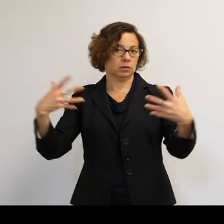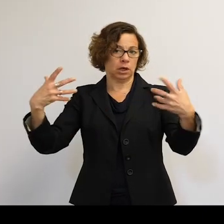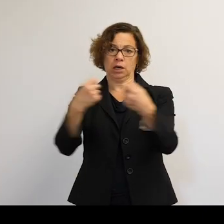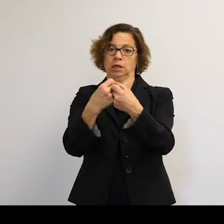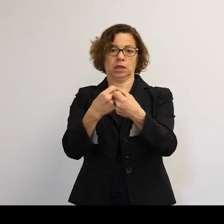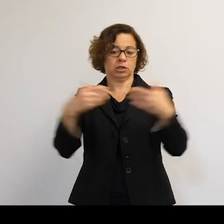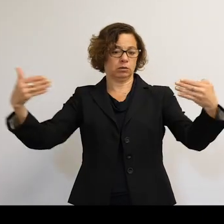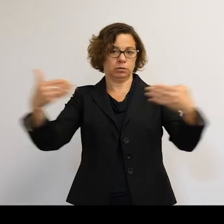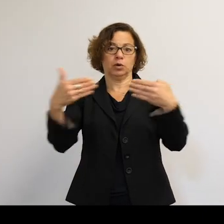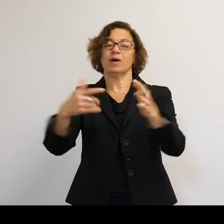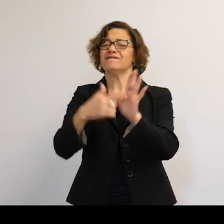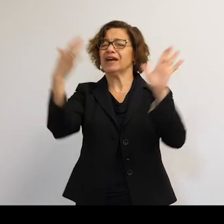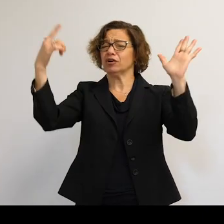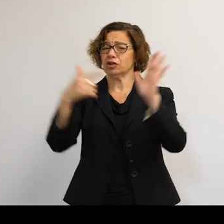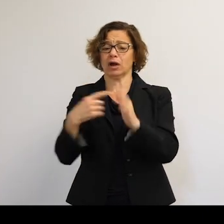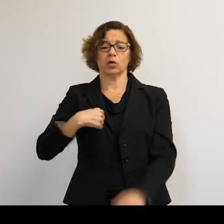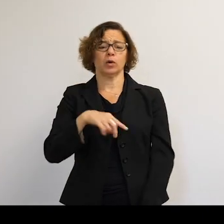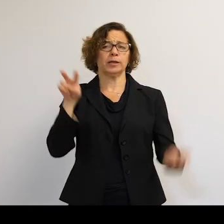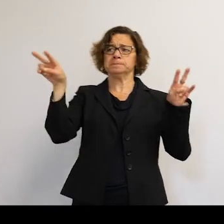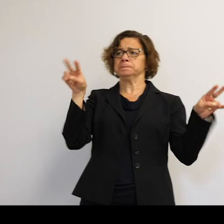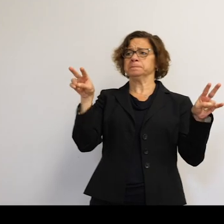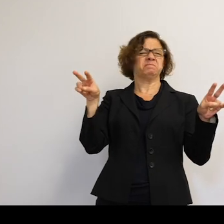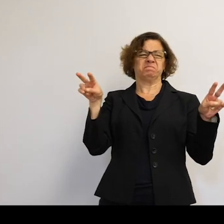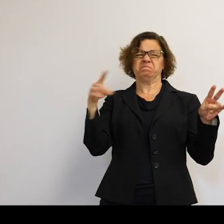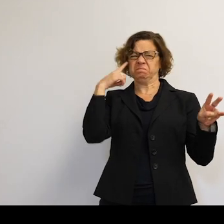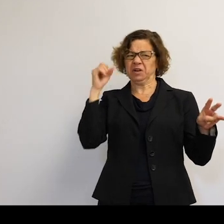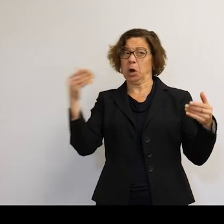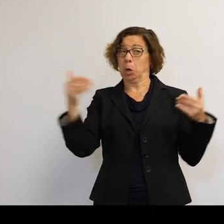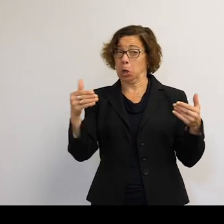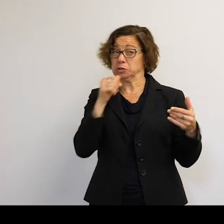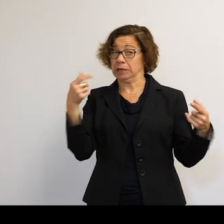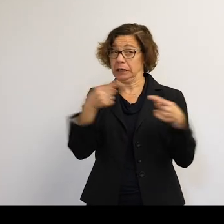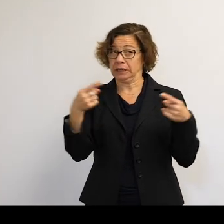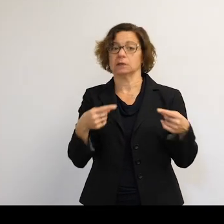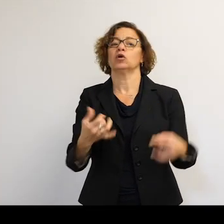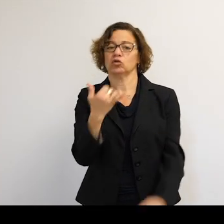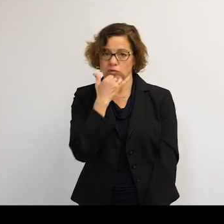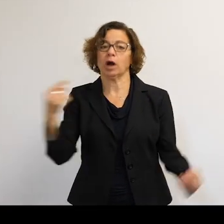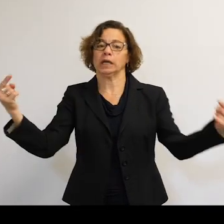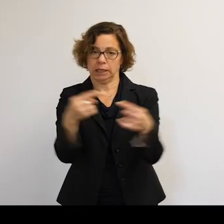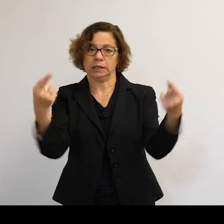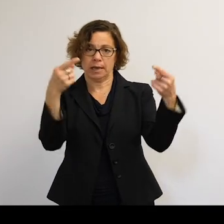extremely rare occurrence again. But with enough objects there for enough time, you will get collisions like this.